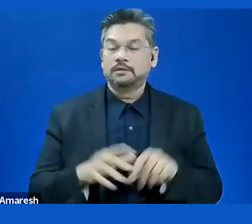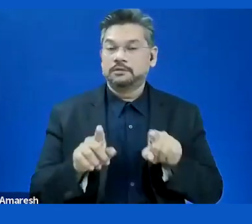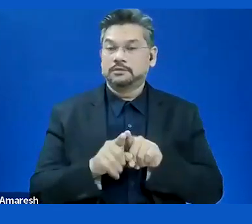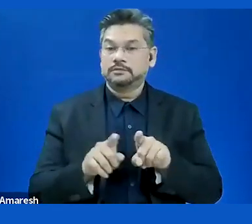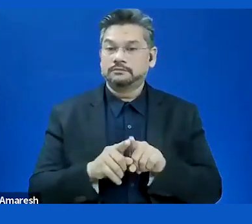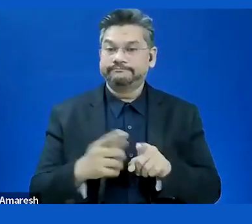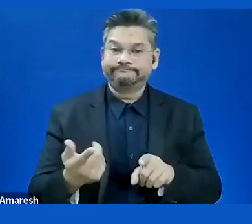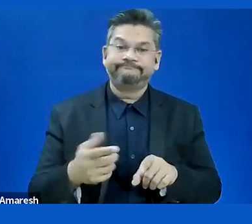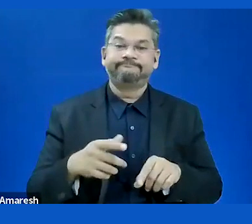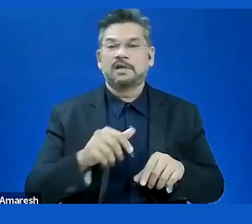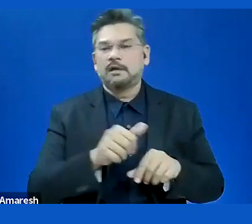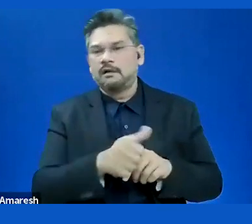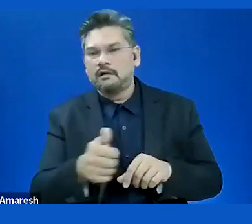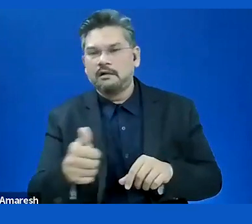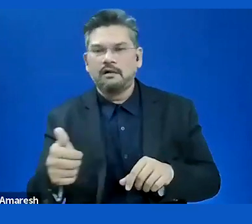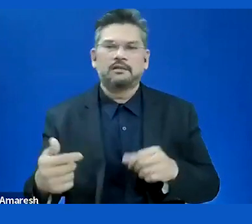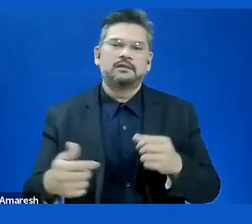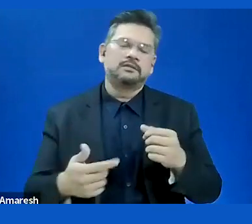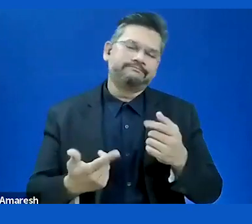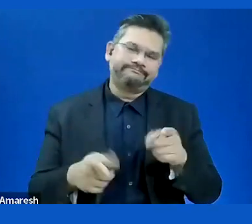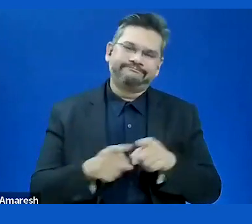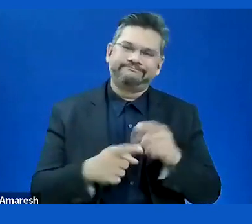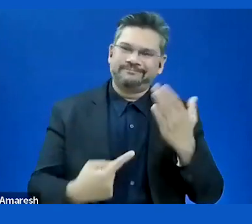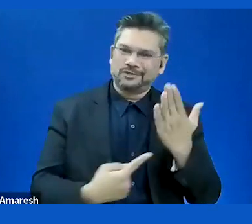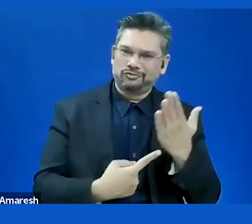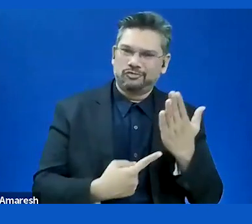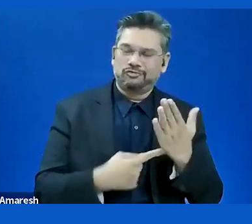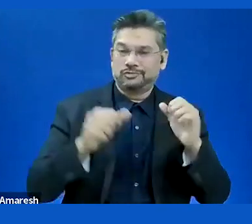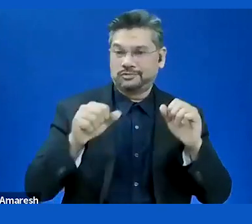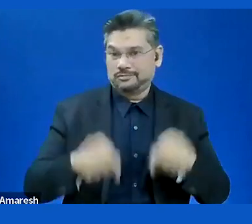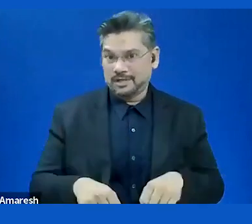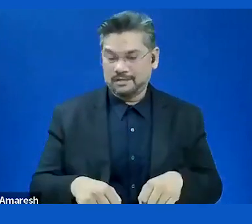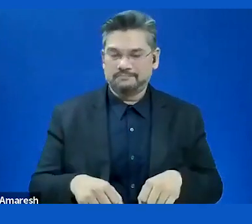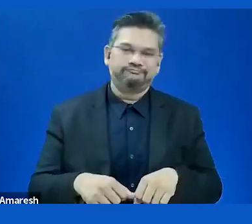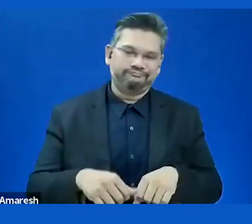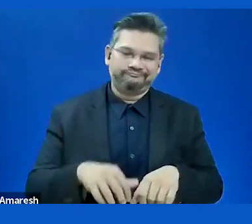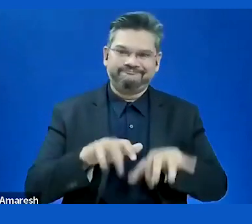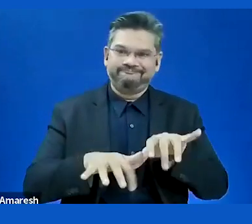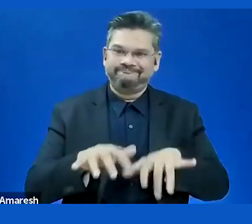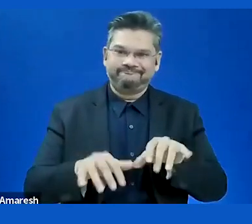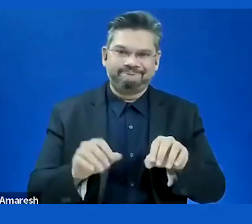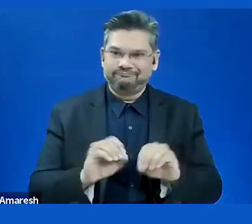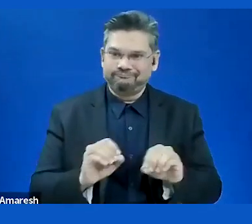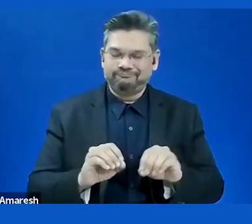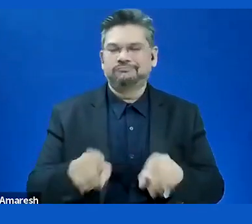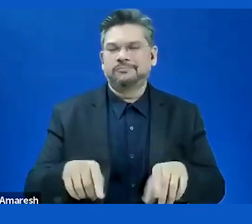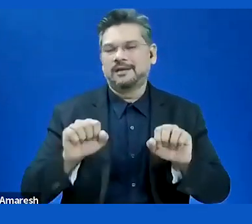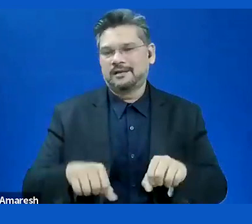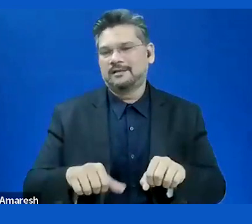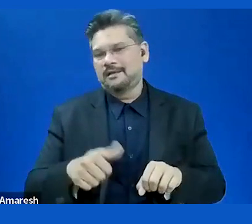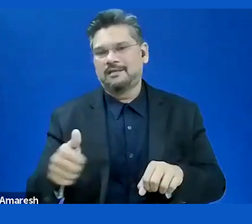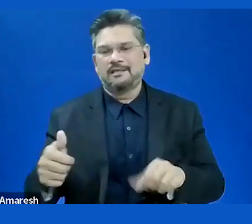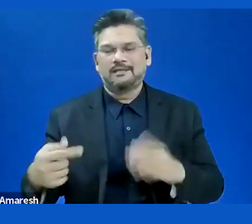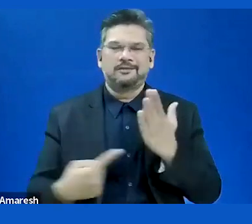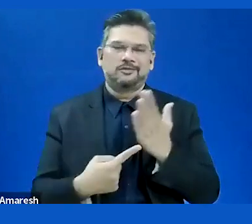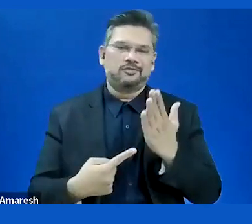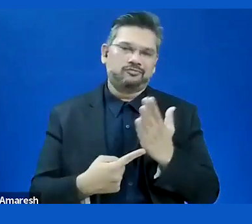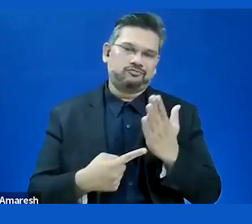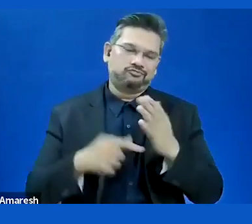affect 40% of Europe's pension. This is just one example of how